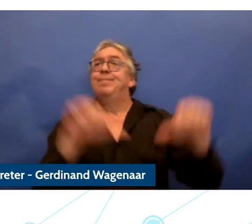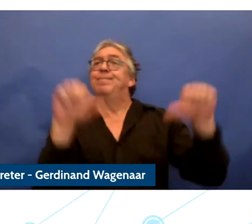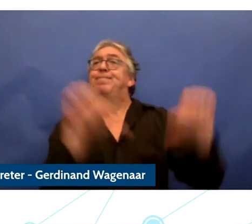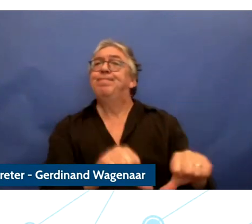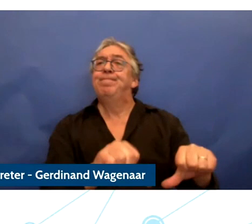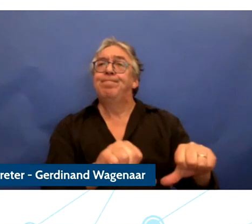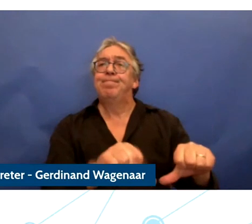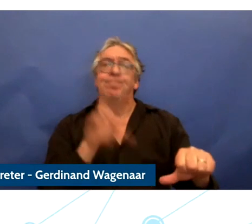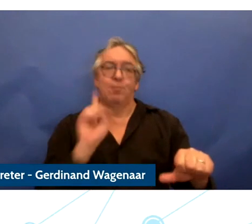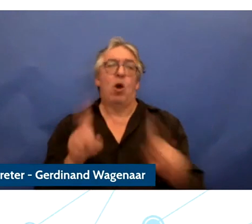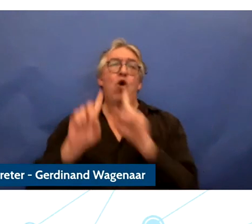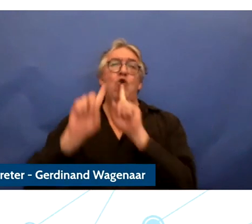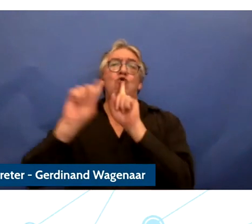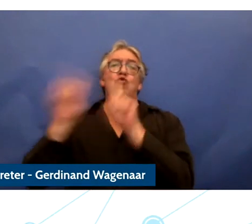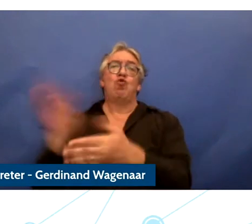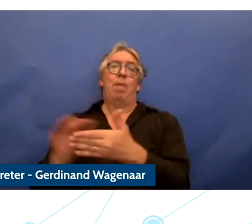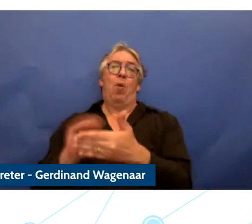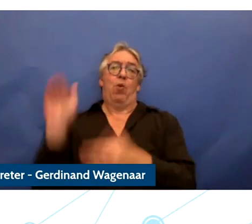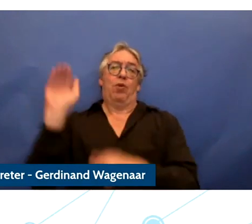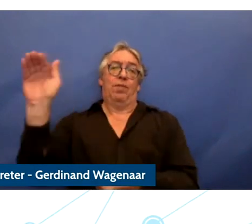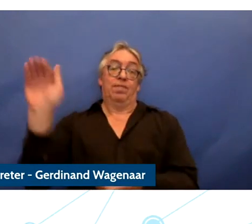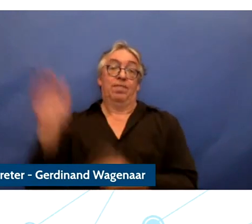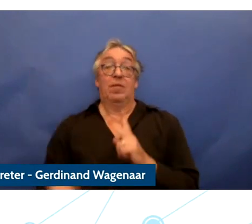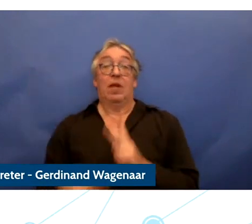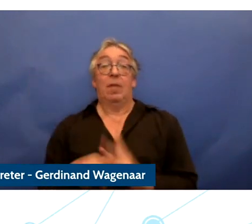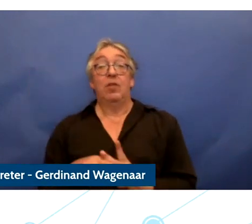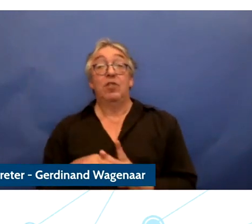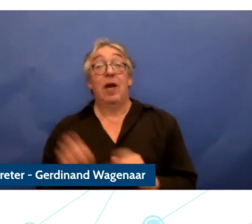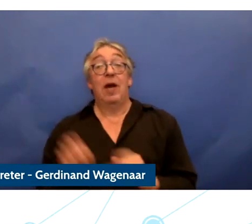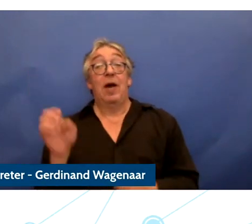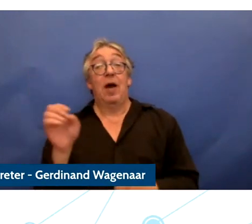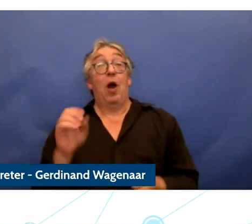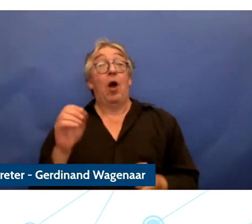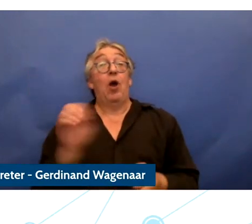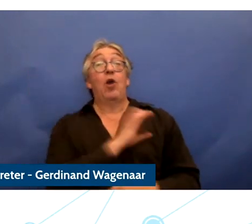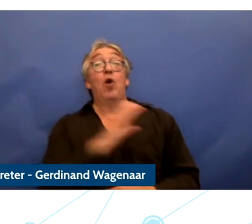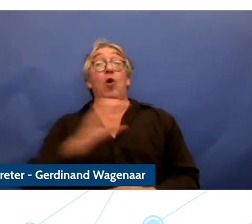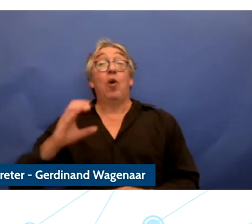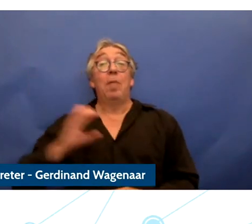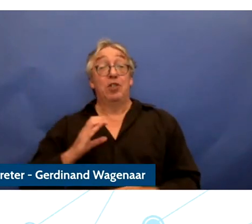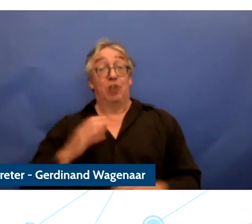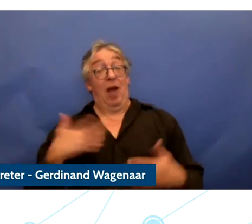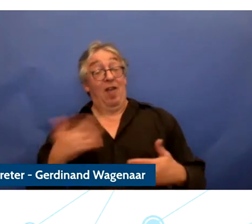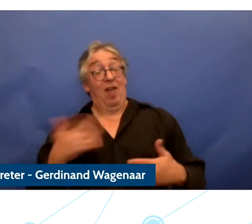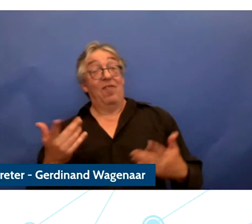States should match the commission support for awareness raising at the national level.